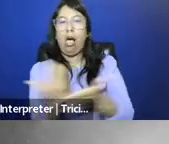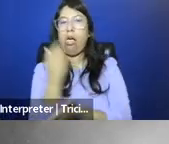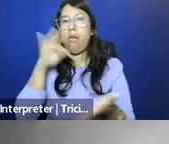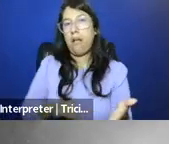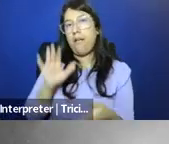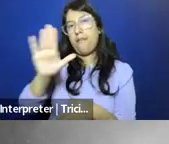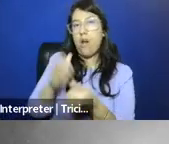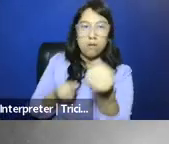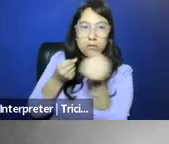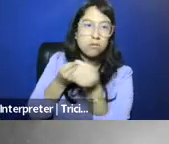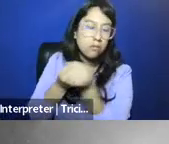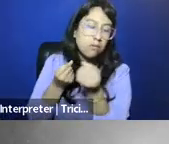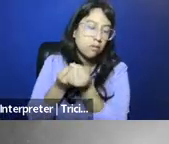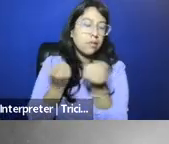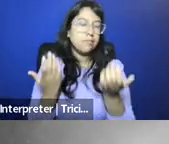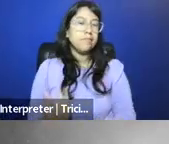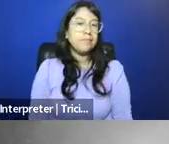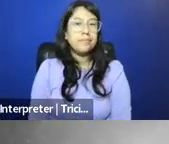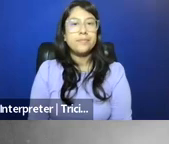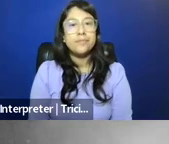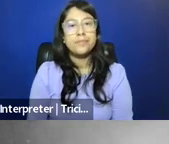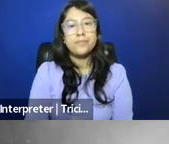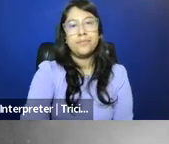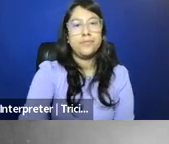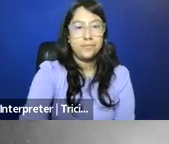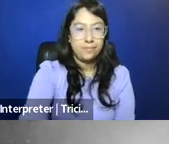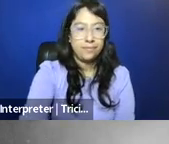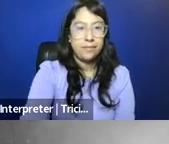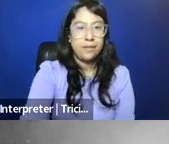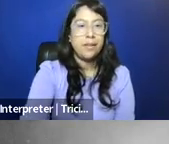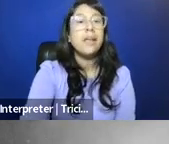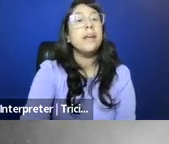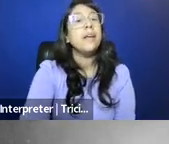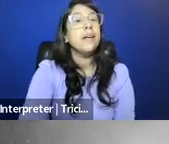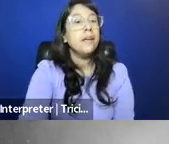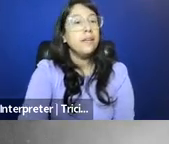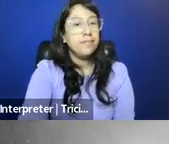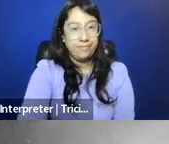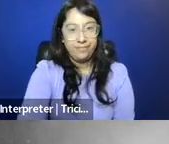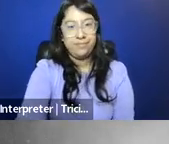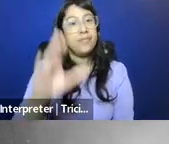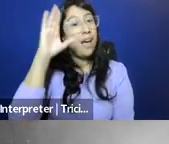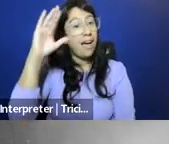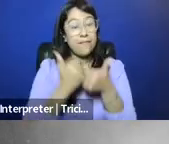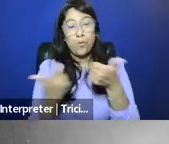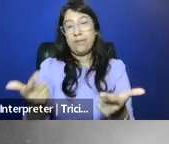to their advantage. Hi everyone. I'm gonna take it from here for a minute.